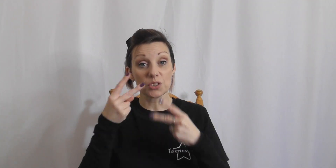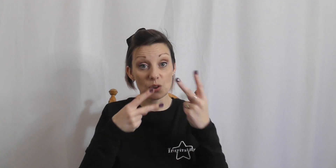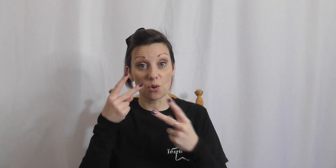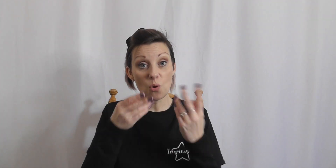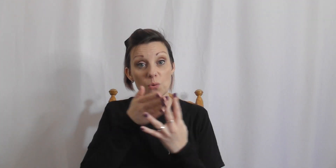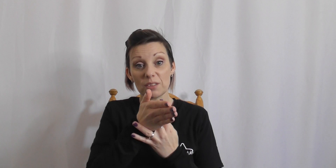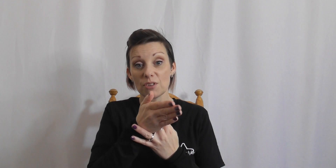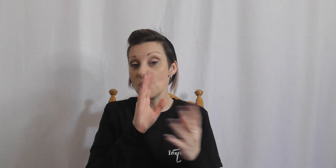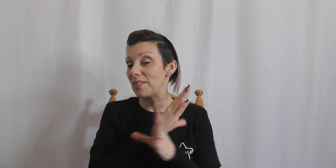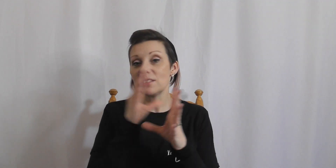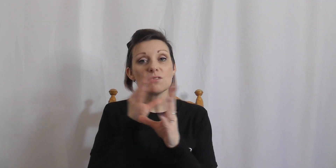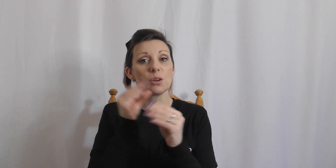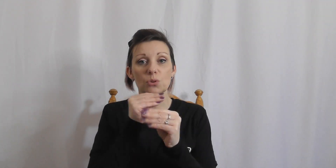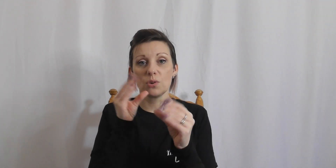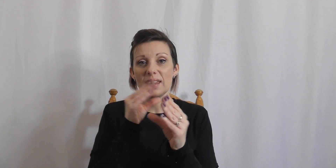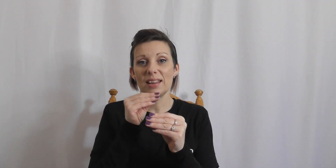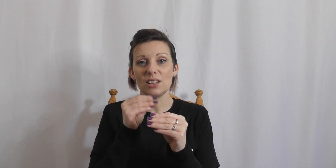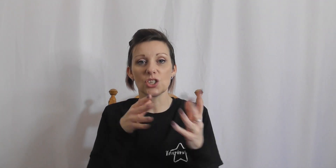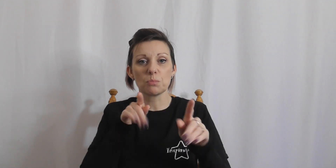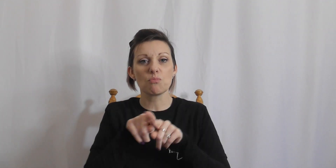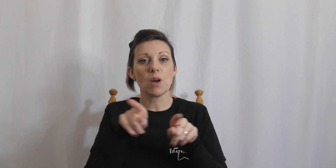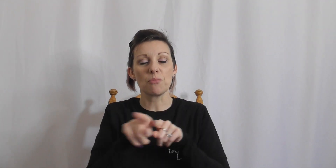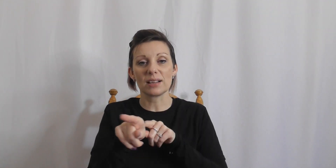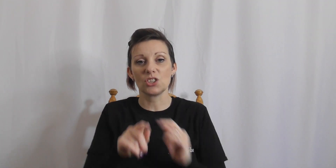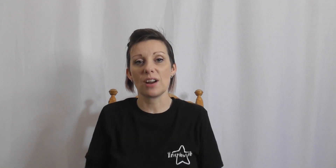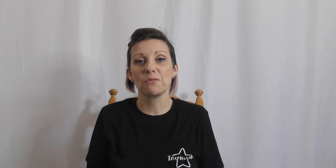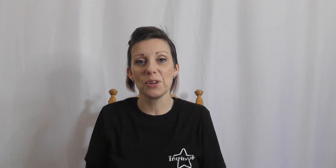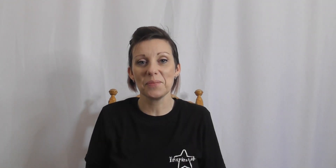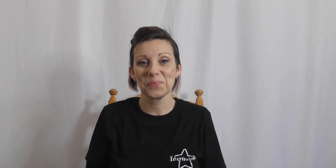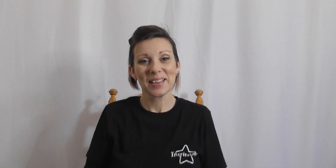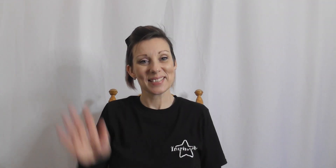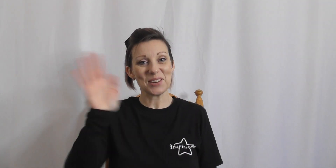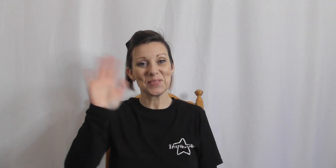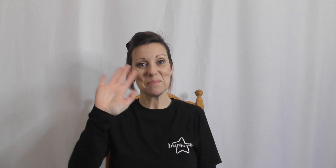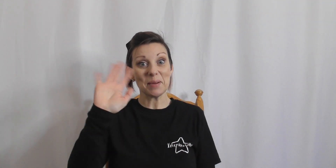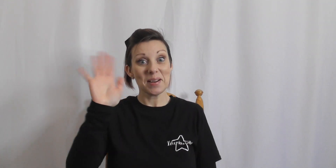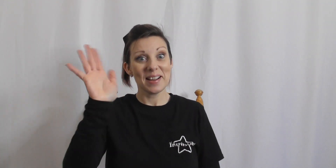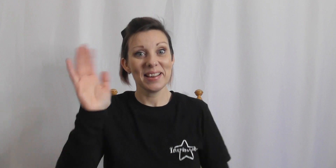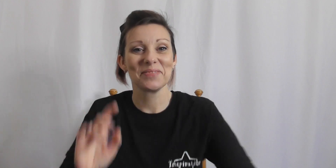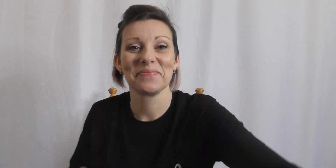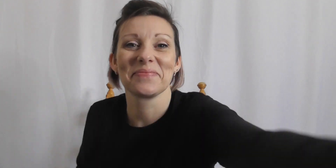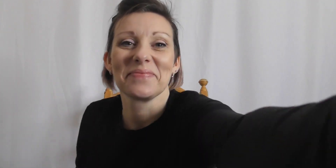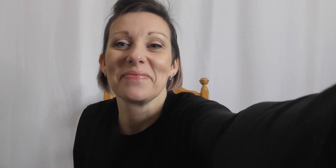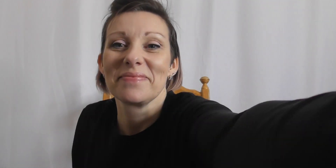song all the way through and there's no talking in it it's just a practice track for you, so bye.